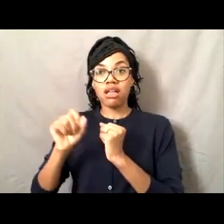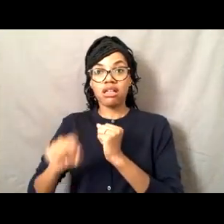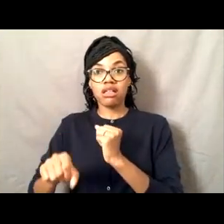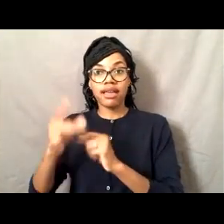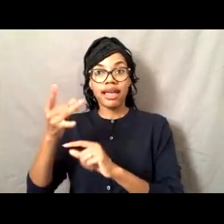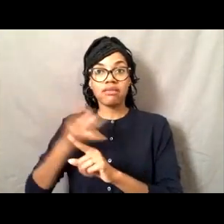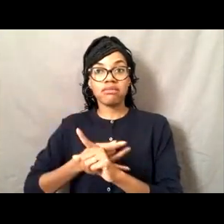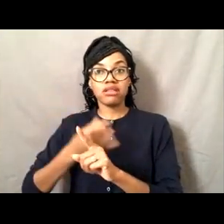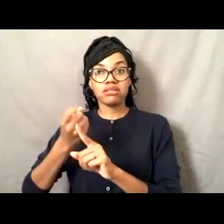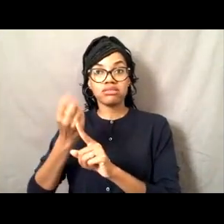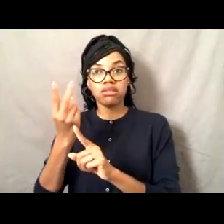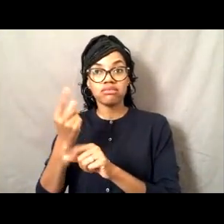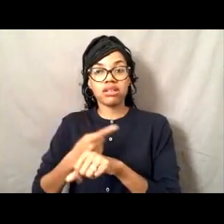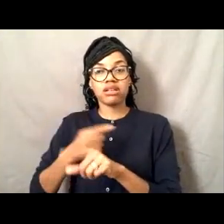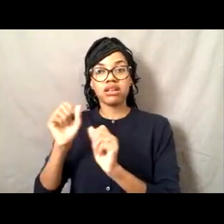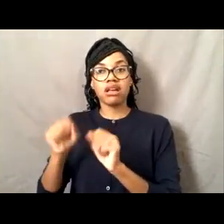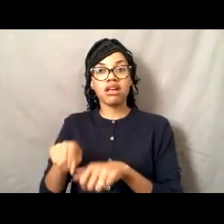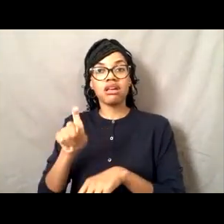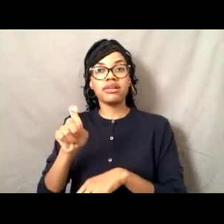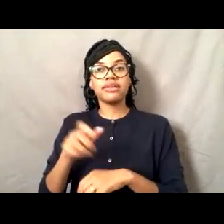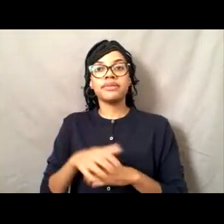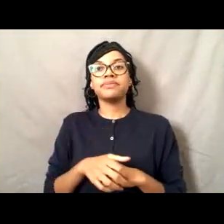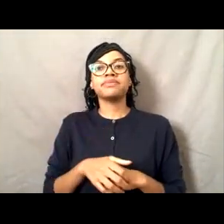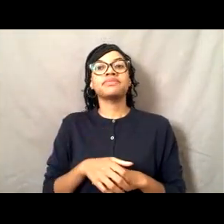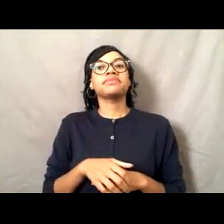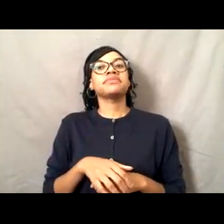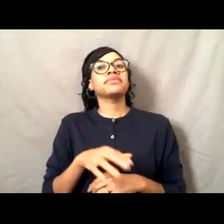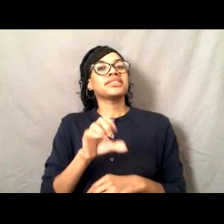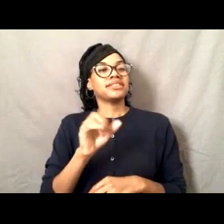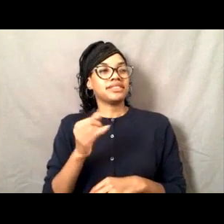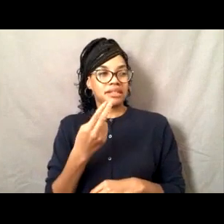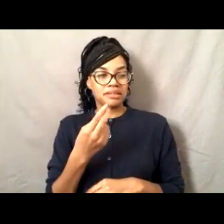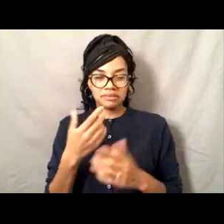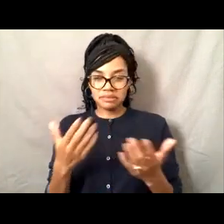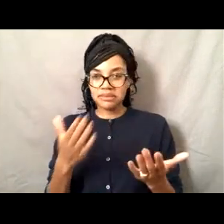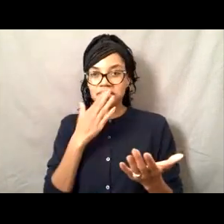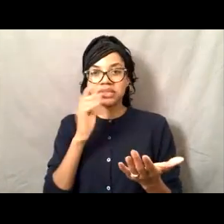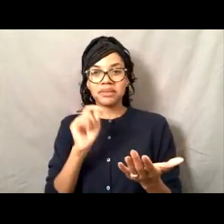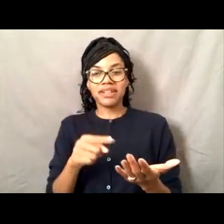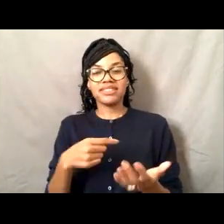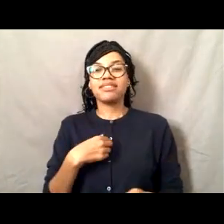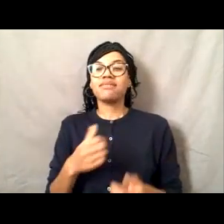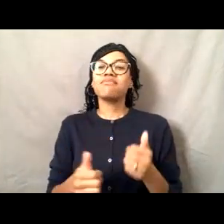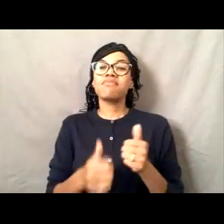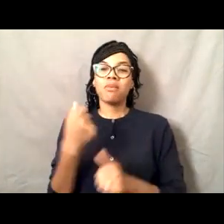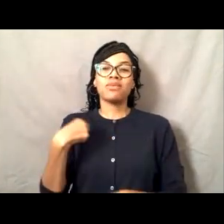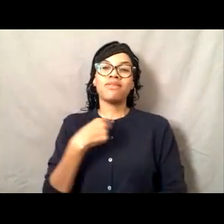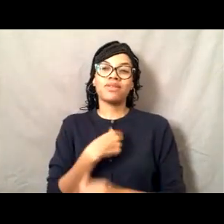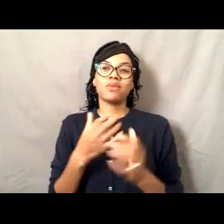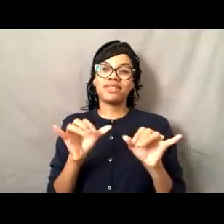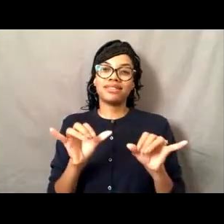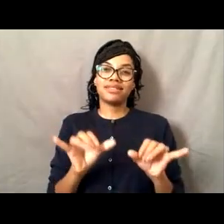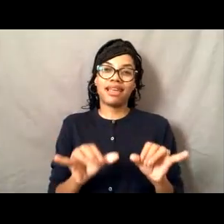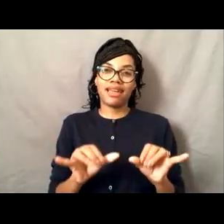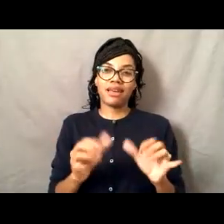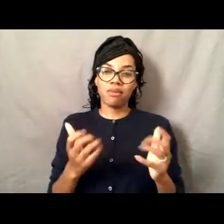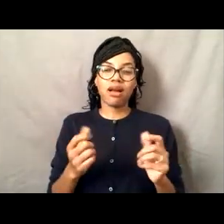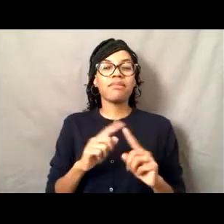Well, as much as I, you know, some of us would like to stay at our shore assignments, we do have to go back out to sea